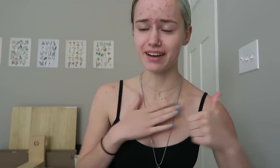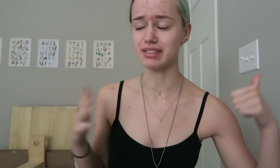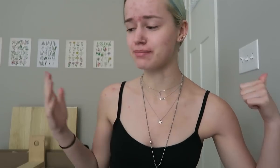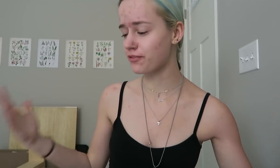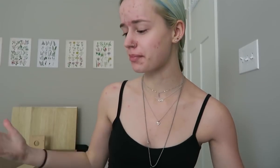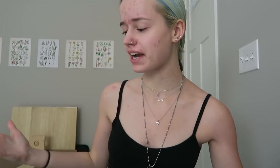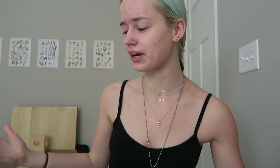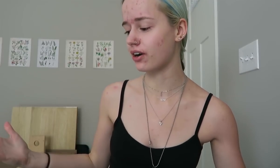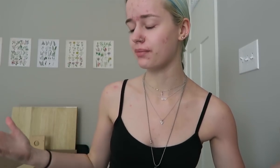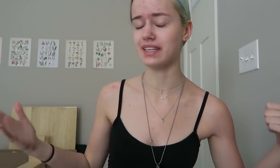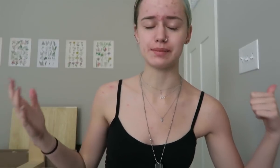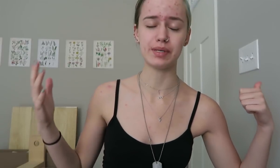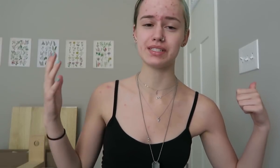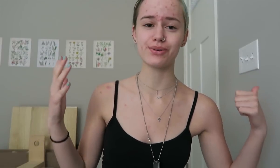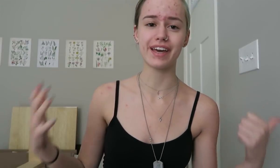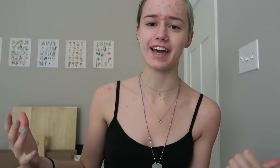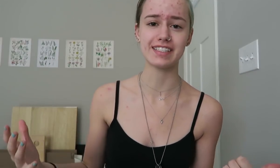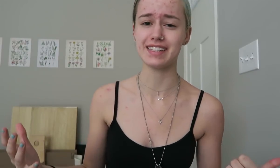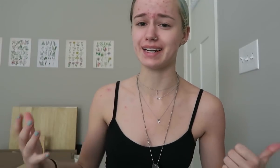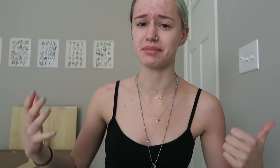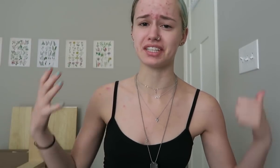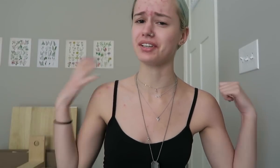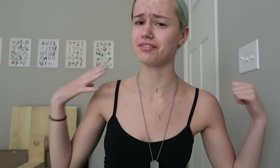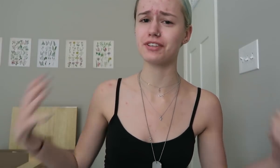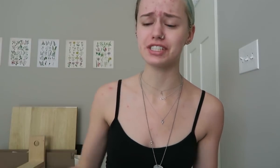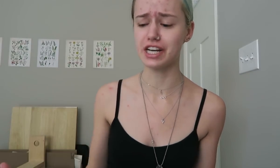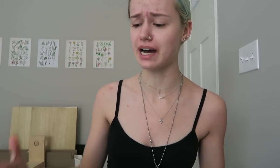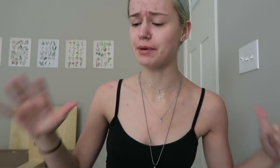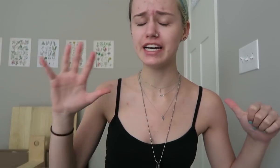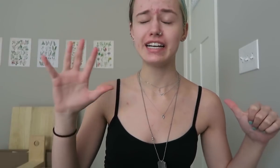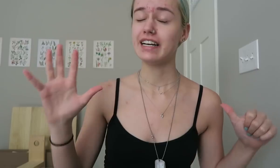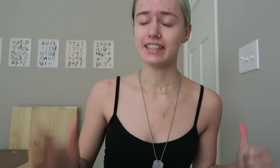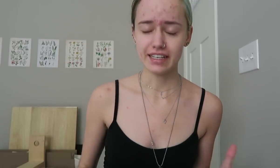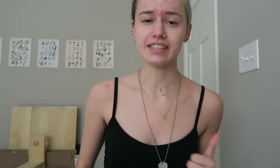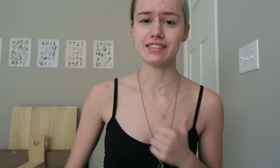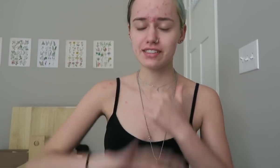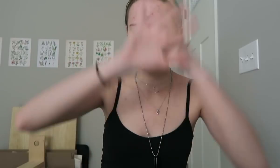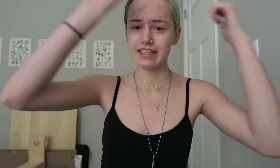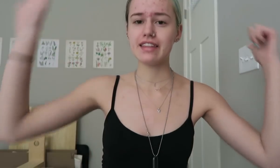I'm sorry I was moving back home, it's been sort of hectic. I'm like, lookin' for a job.